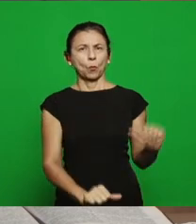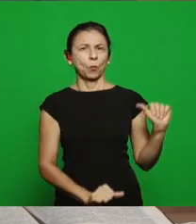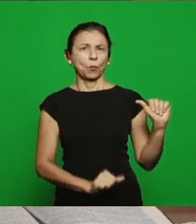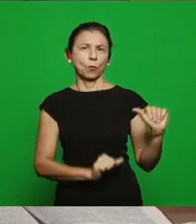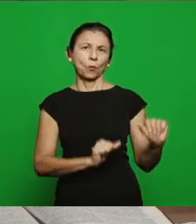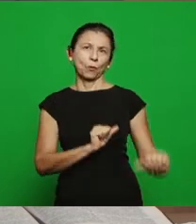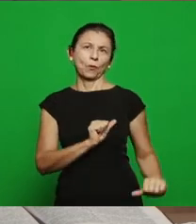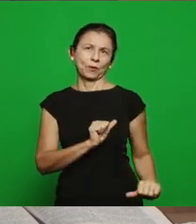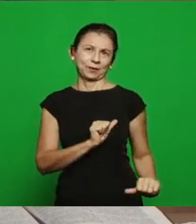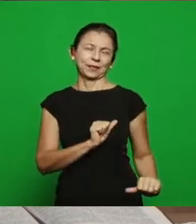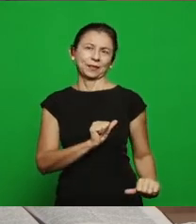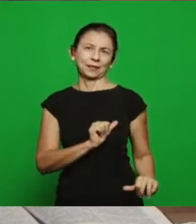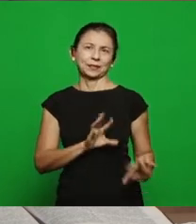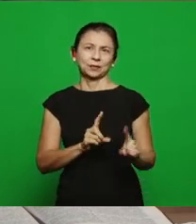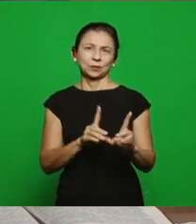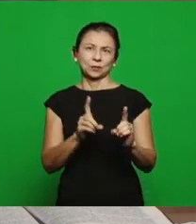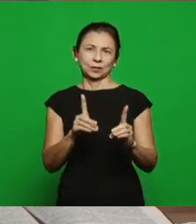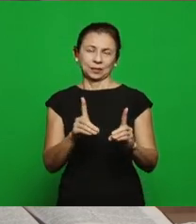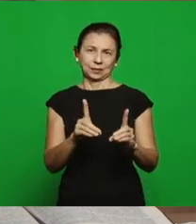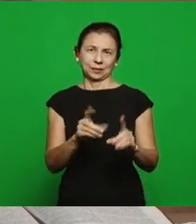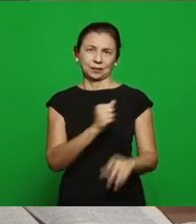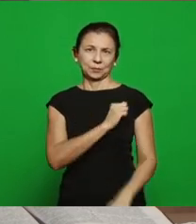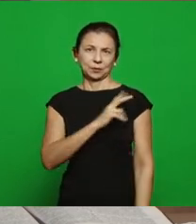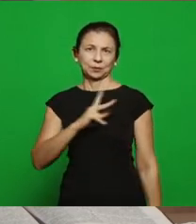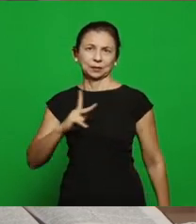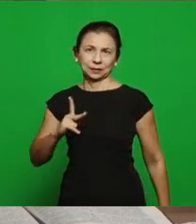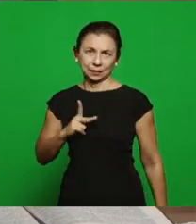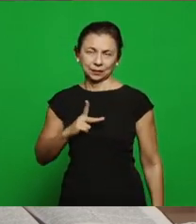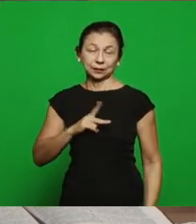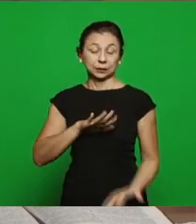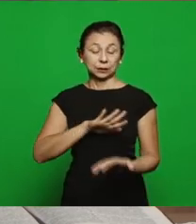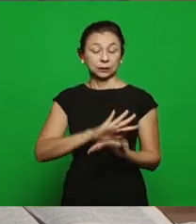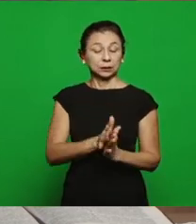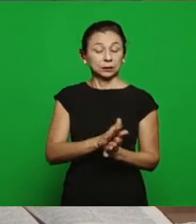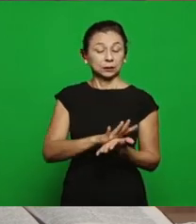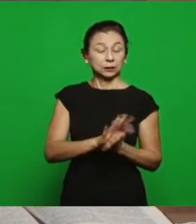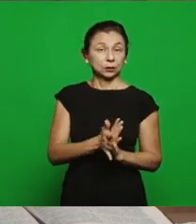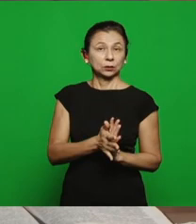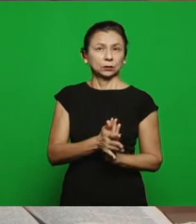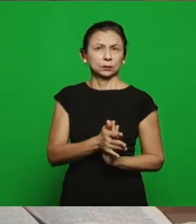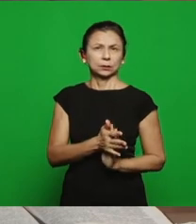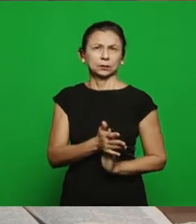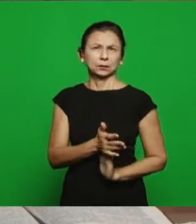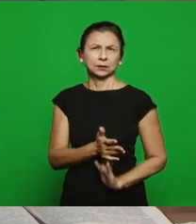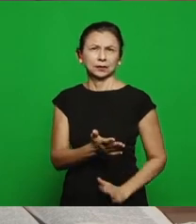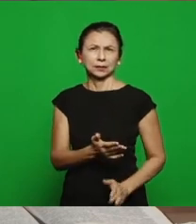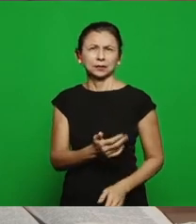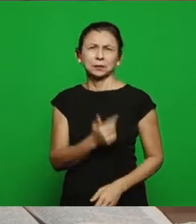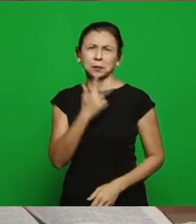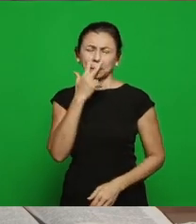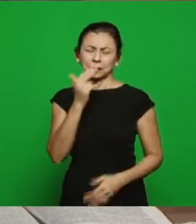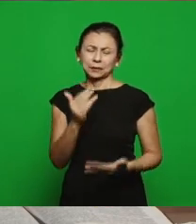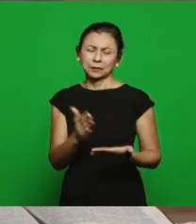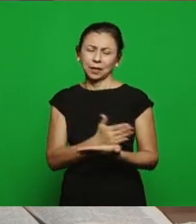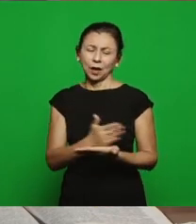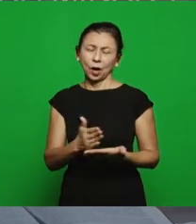of the apostles, to undermine or destroy what seemed to be the rest of fidelity and obedience